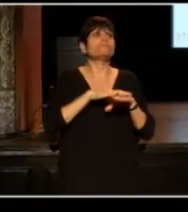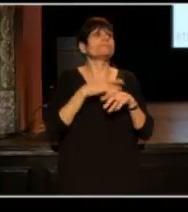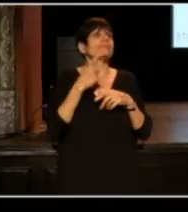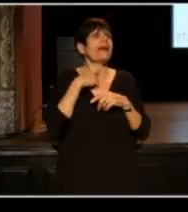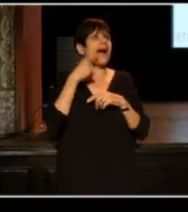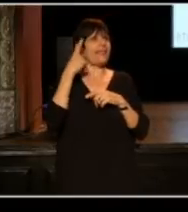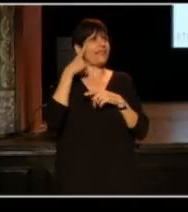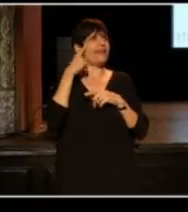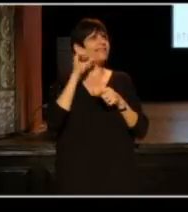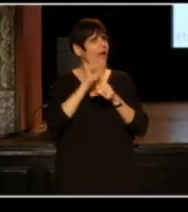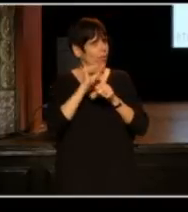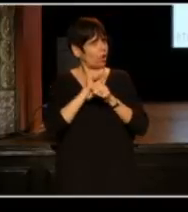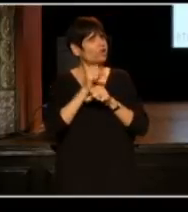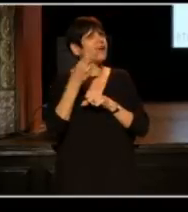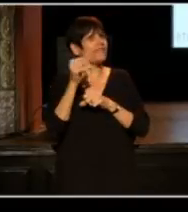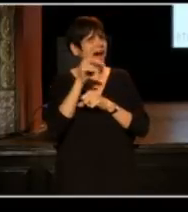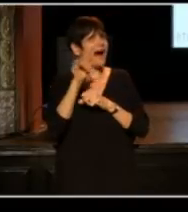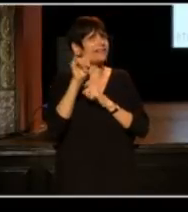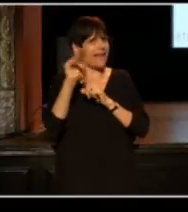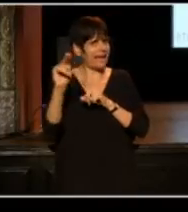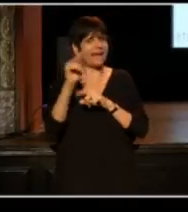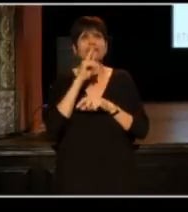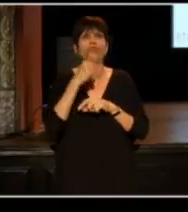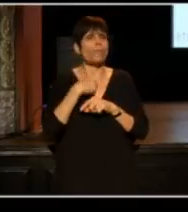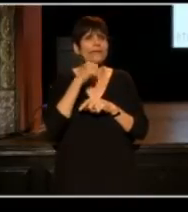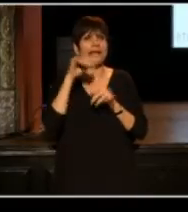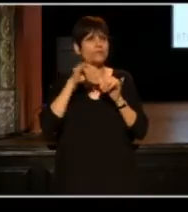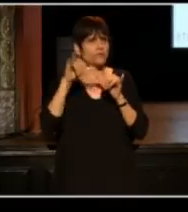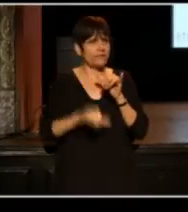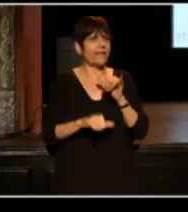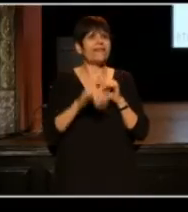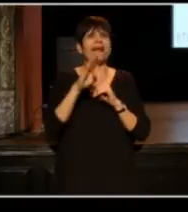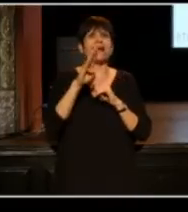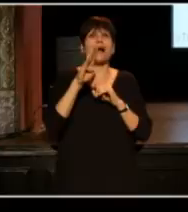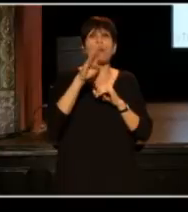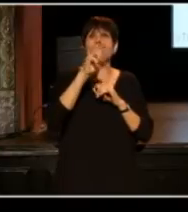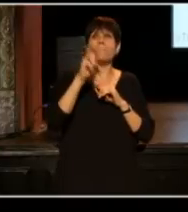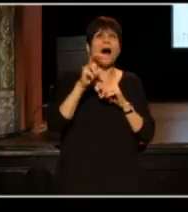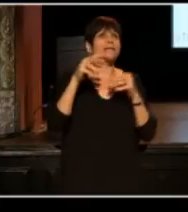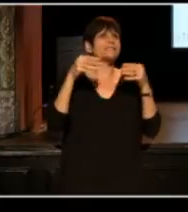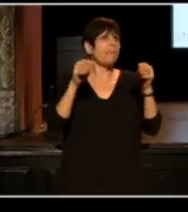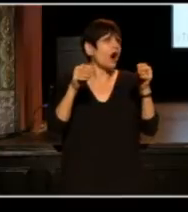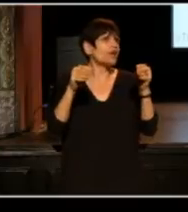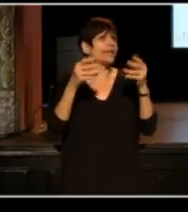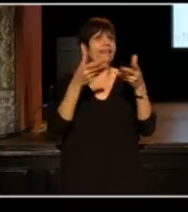I think they worked at the Holiday Inn in so this is like a buzz marketing kind of thing.